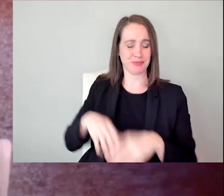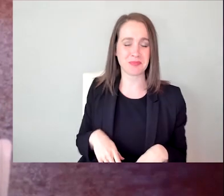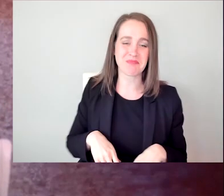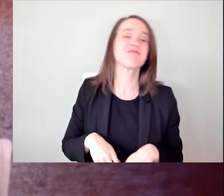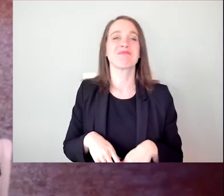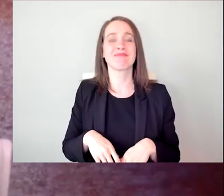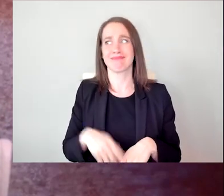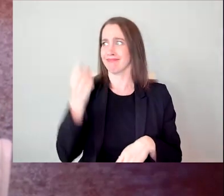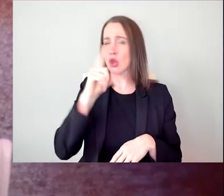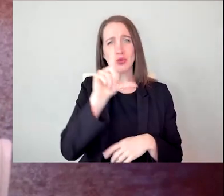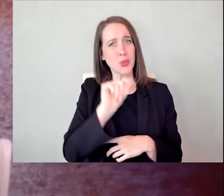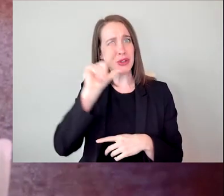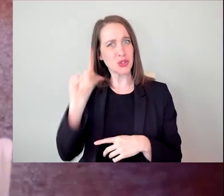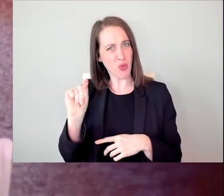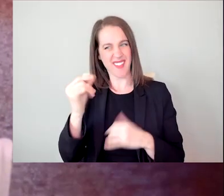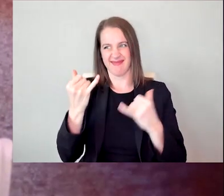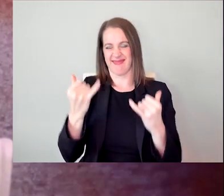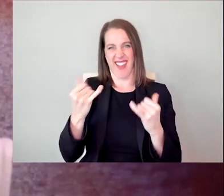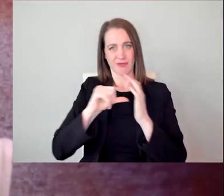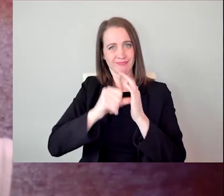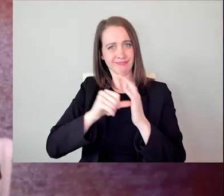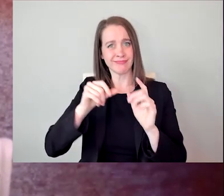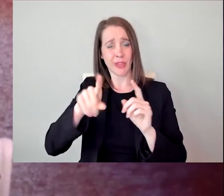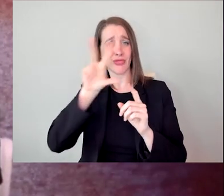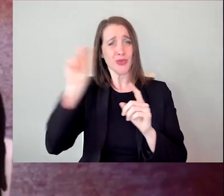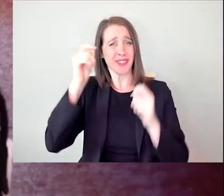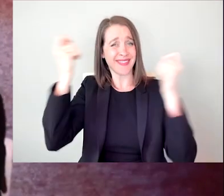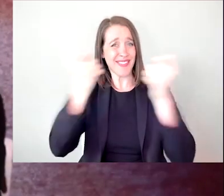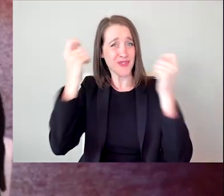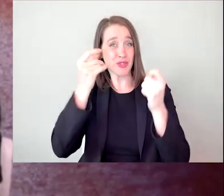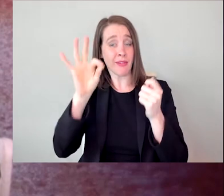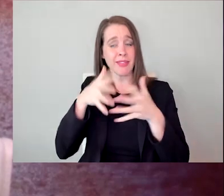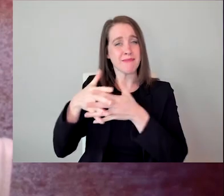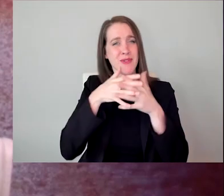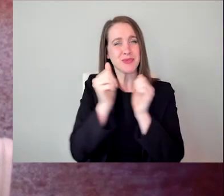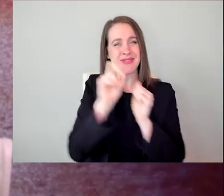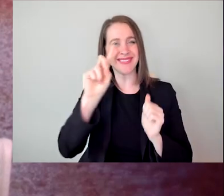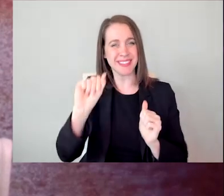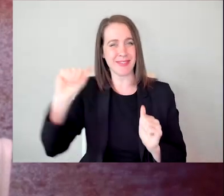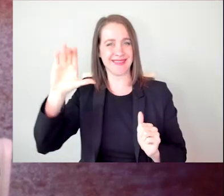2020 marks the 30th anniversary of the Americans with Disabilities Act.